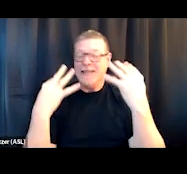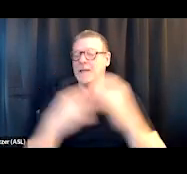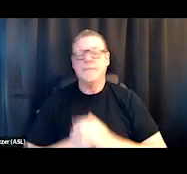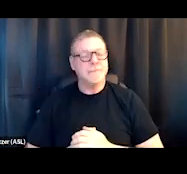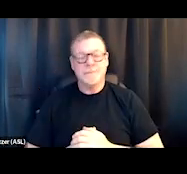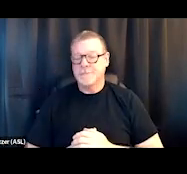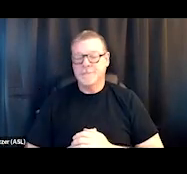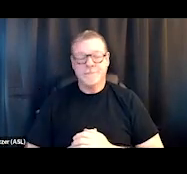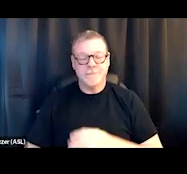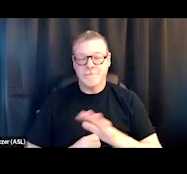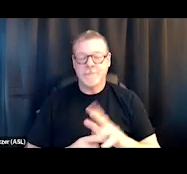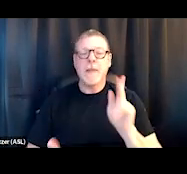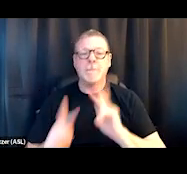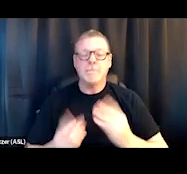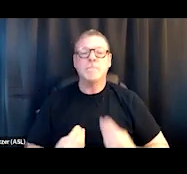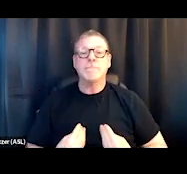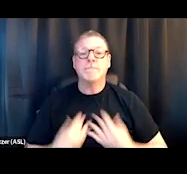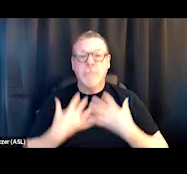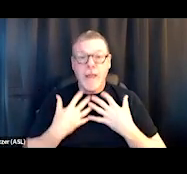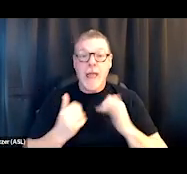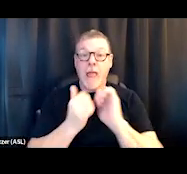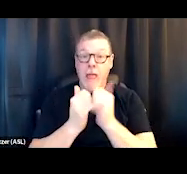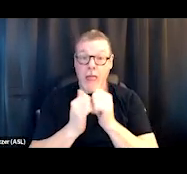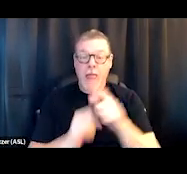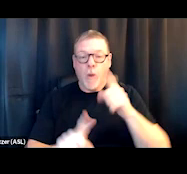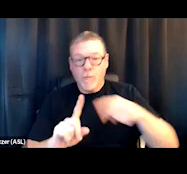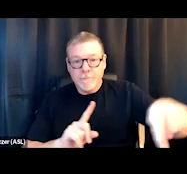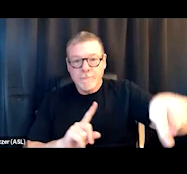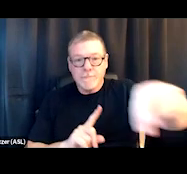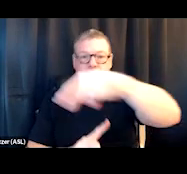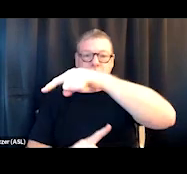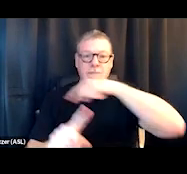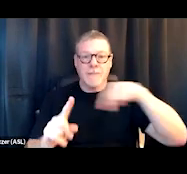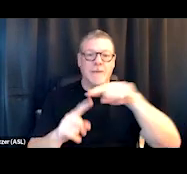People are inspired by all of us trying to address